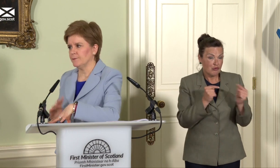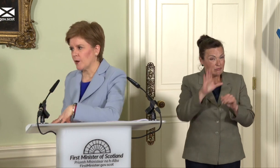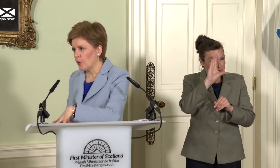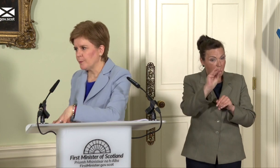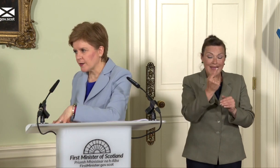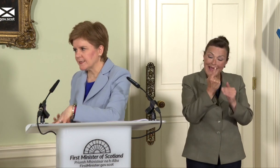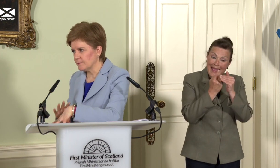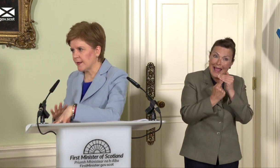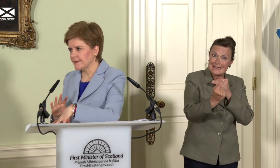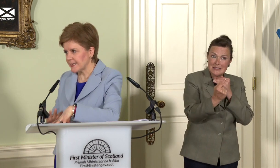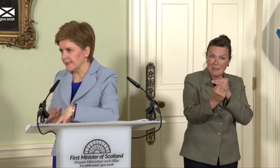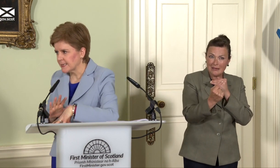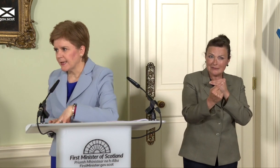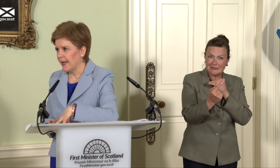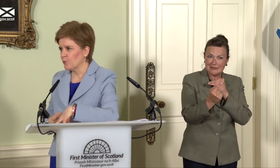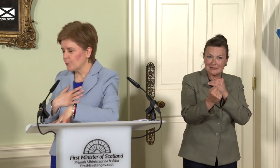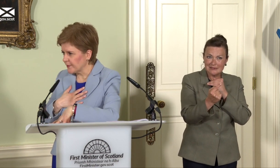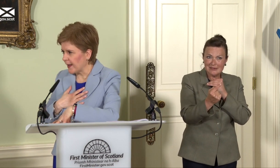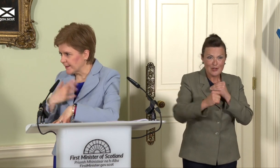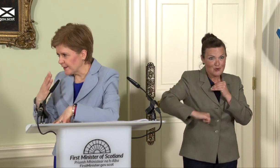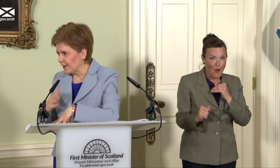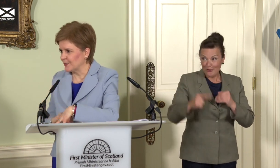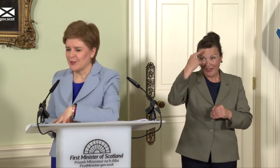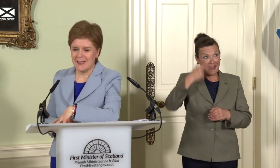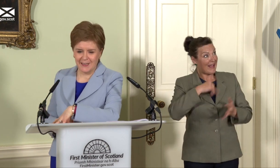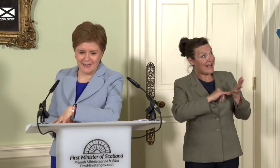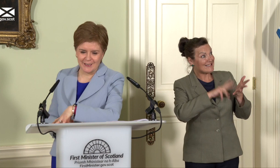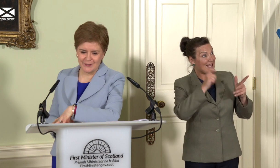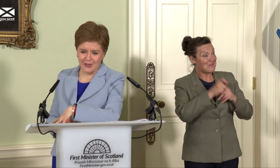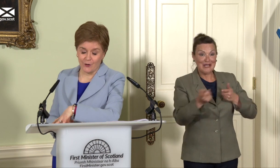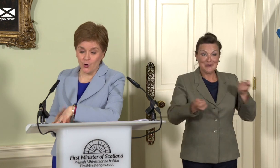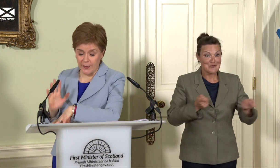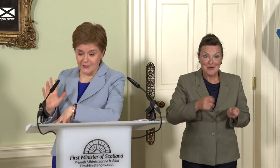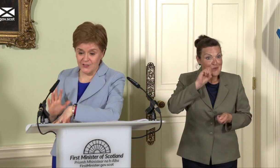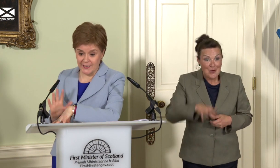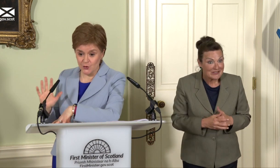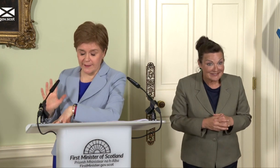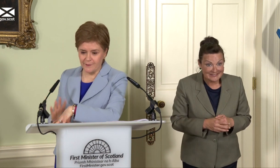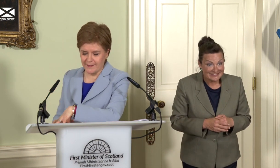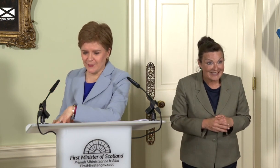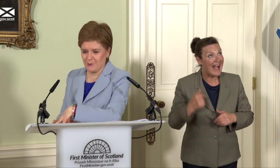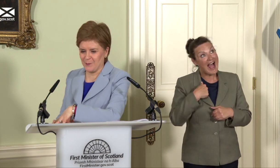a one party state. Whether I like it or not. And I should say I do like that fact that it will not be